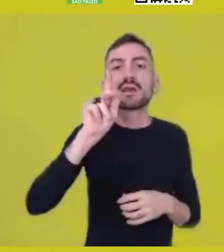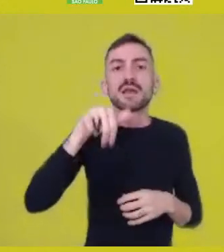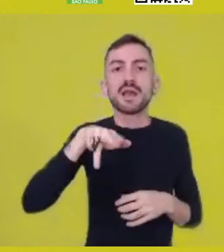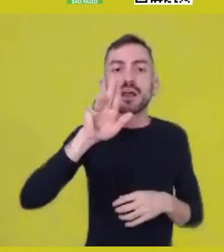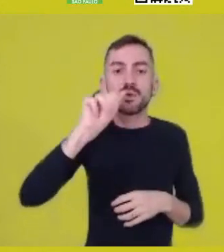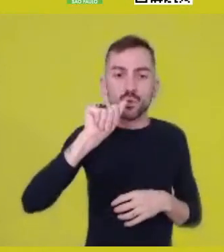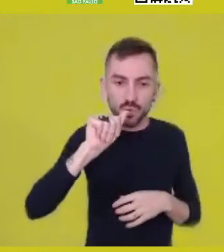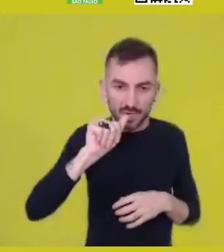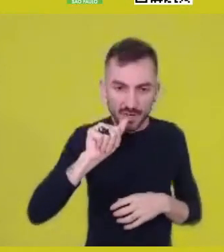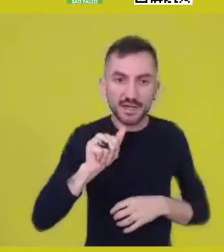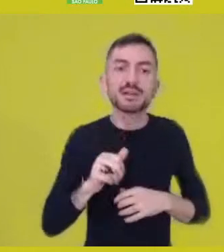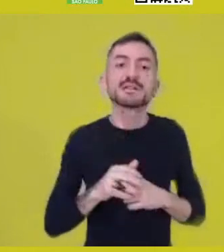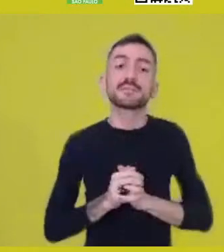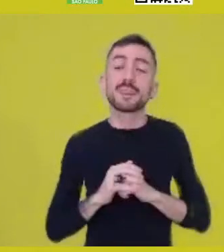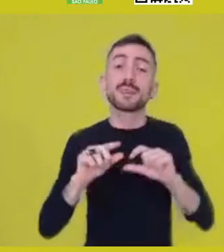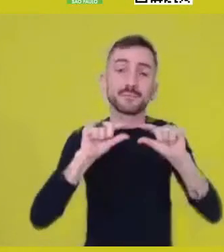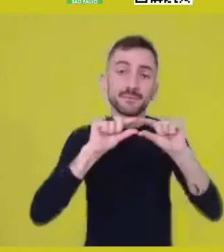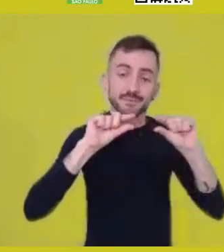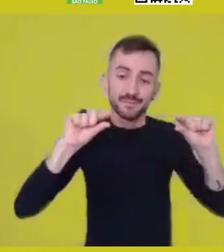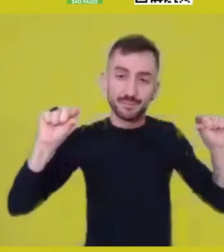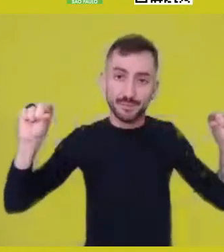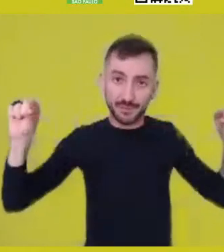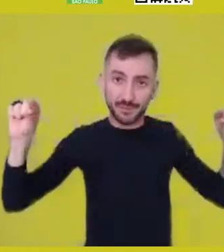as we say in Kikongo, a Kalunga that has overspilled the void,